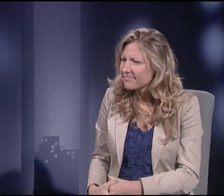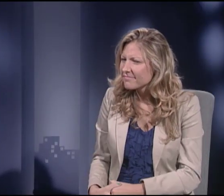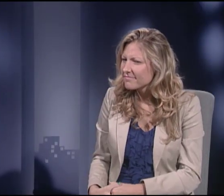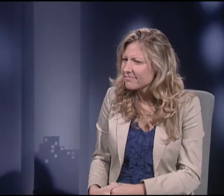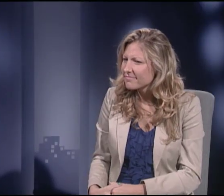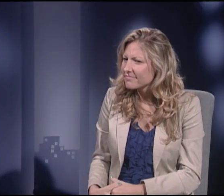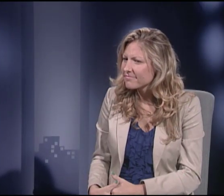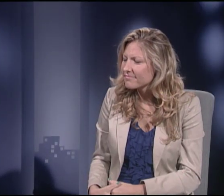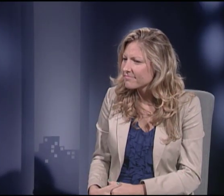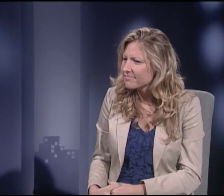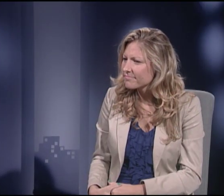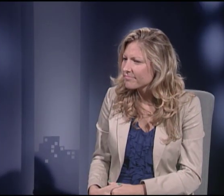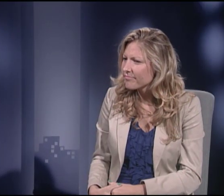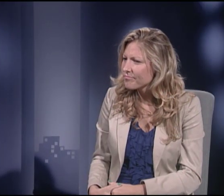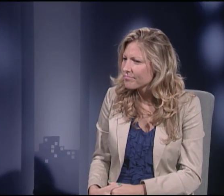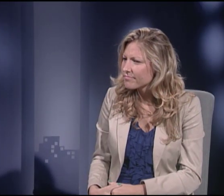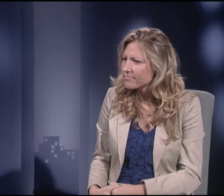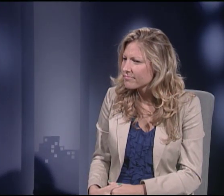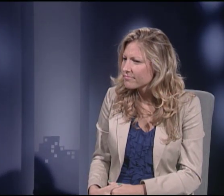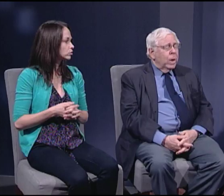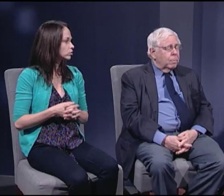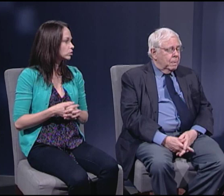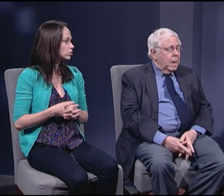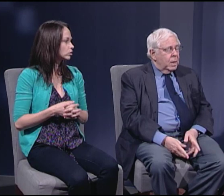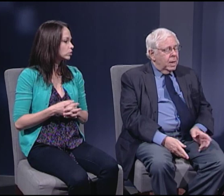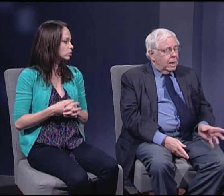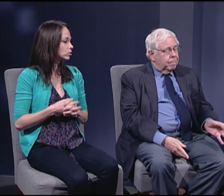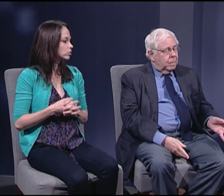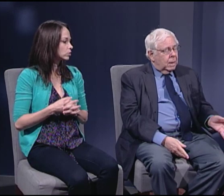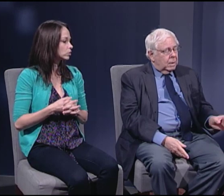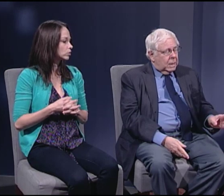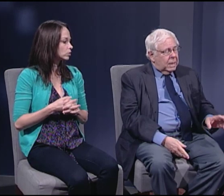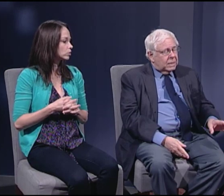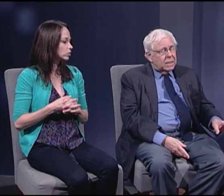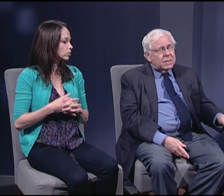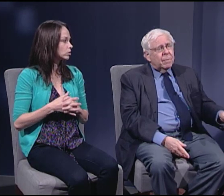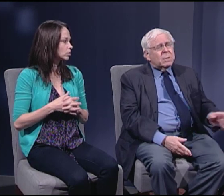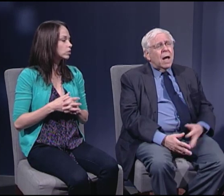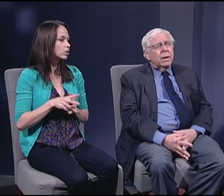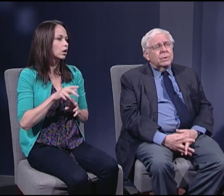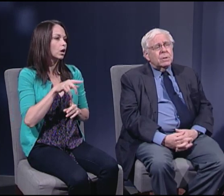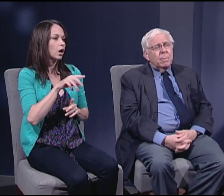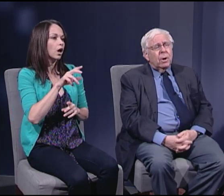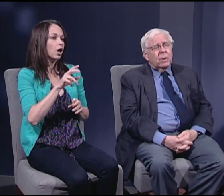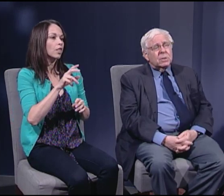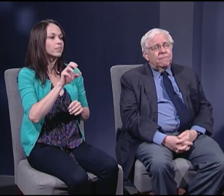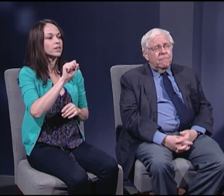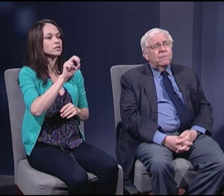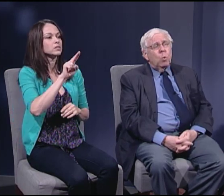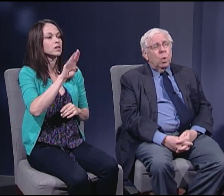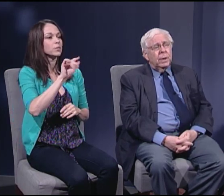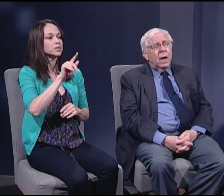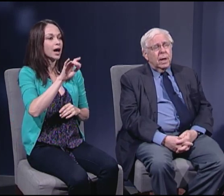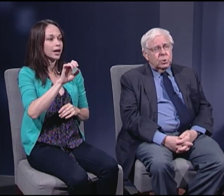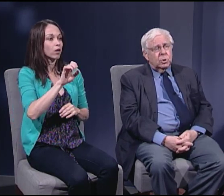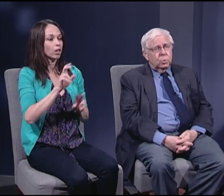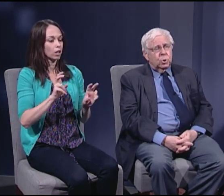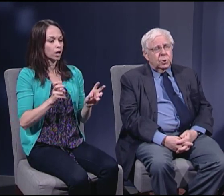of what you think is a bad decision related to 2012? Well, the subtitle is America's 51 Constitutions